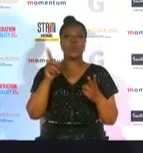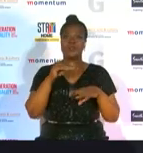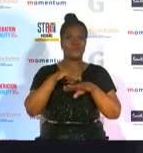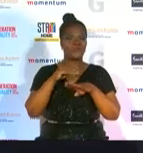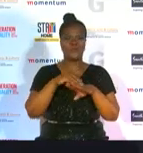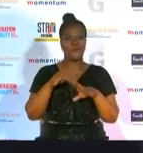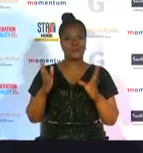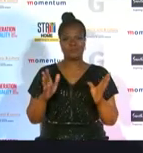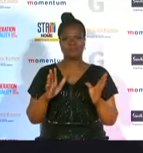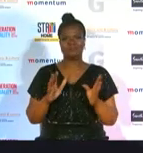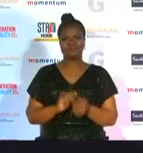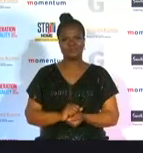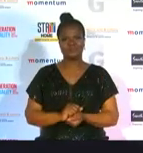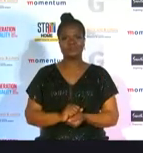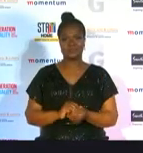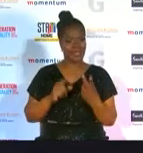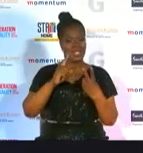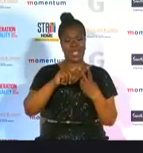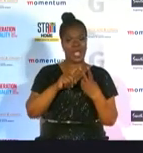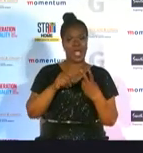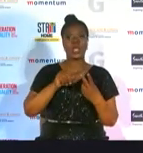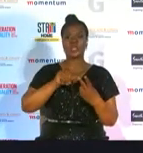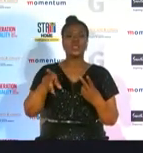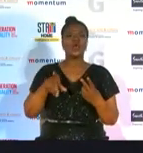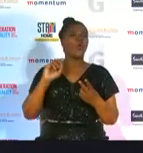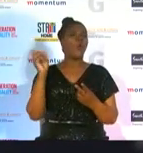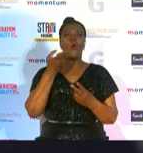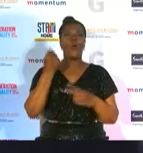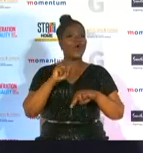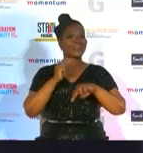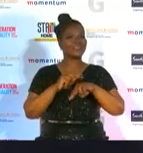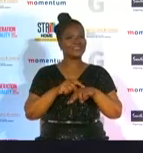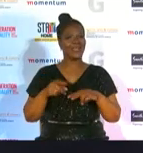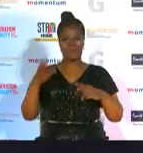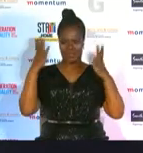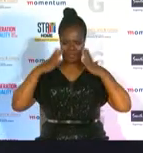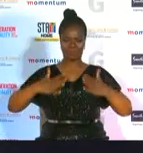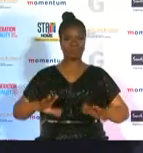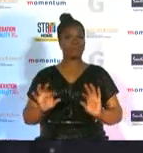so effortlessly she manages to always look breathtaking on the red carpet